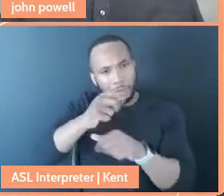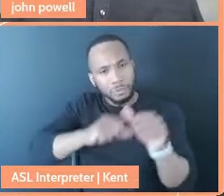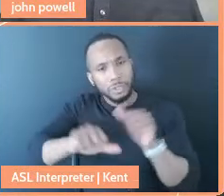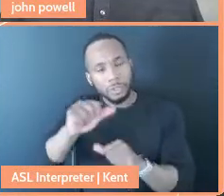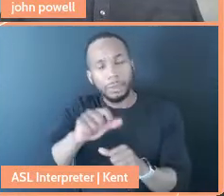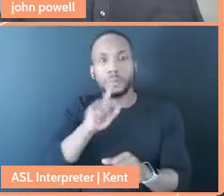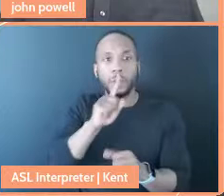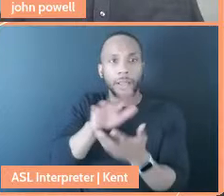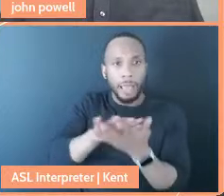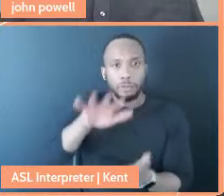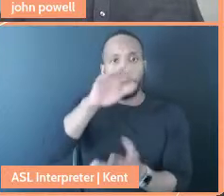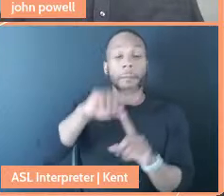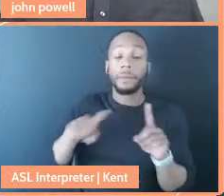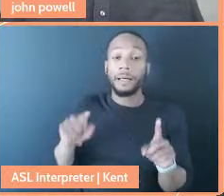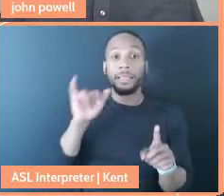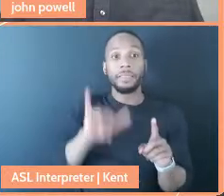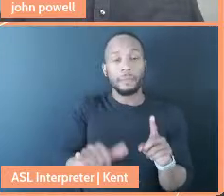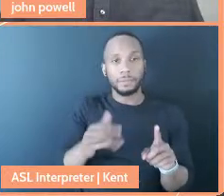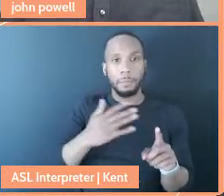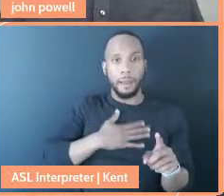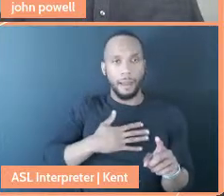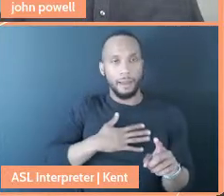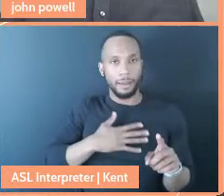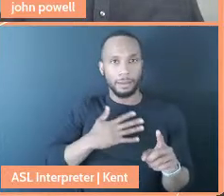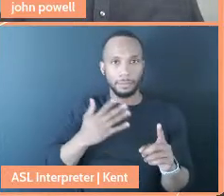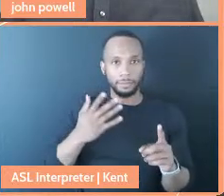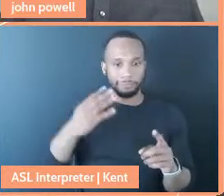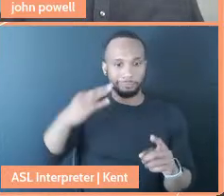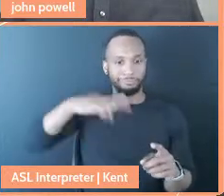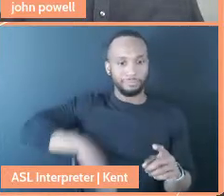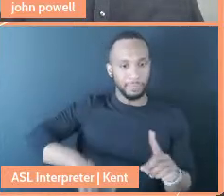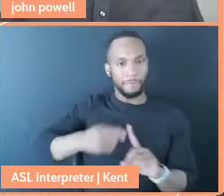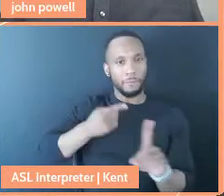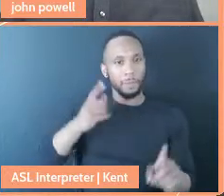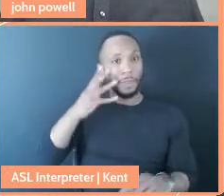this is what I'd gotten out from this experience of Auntie Sewing Squad.